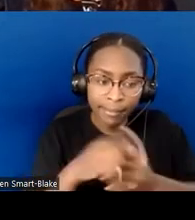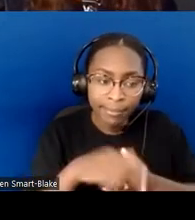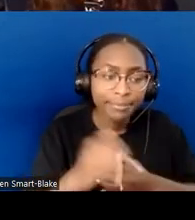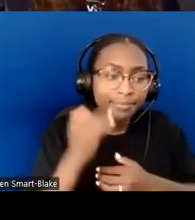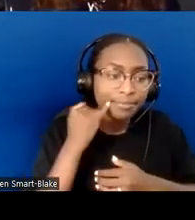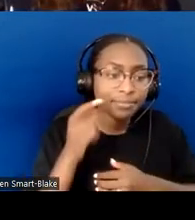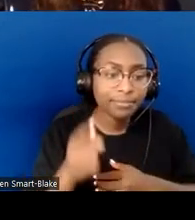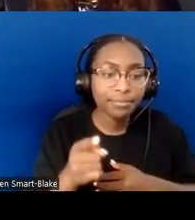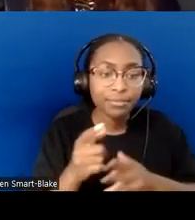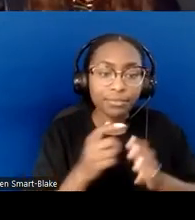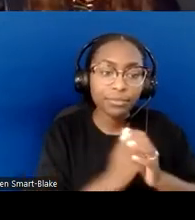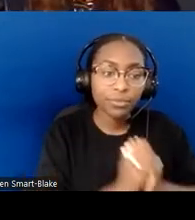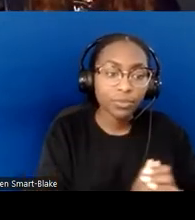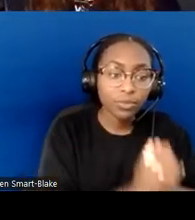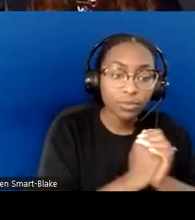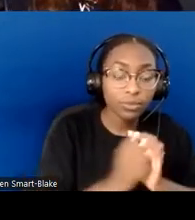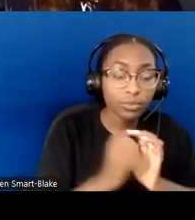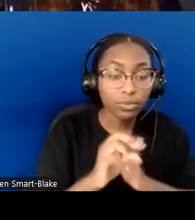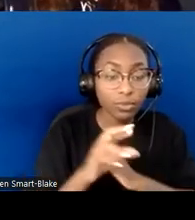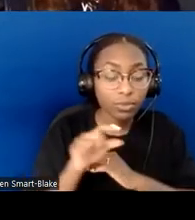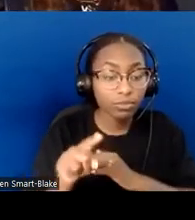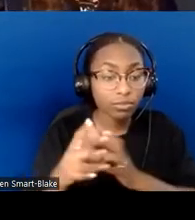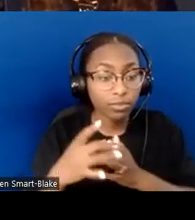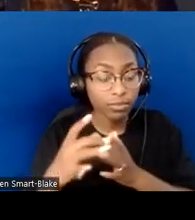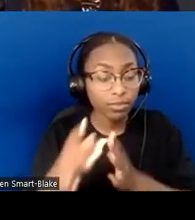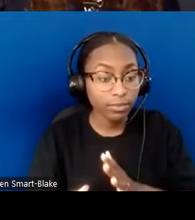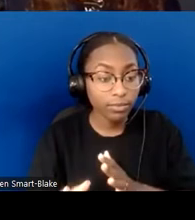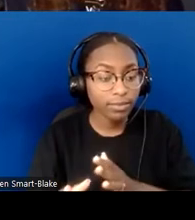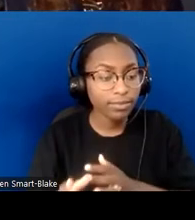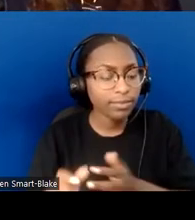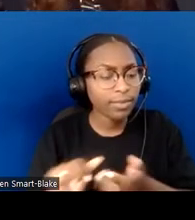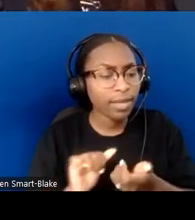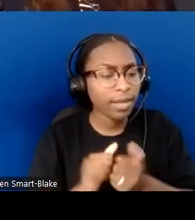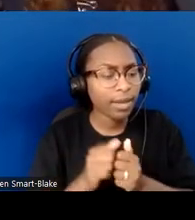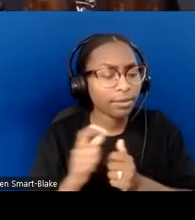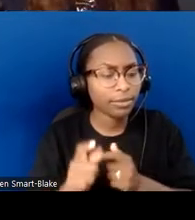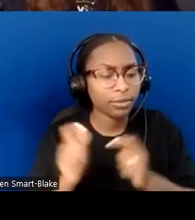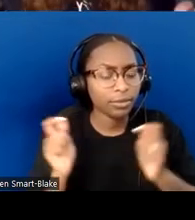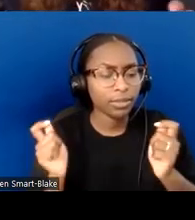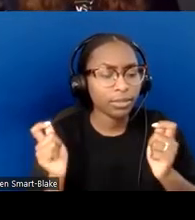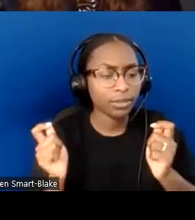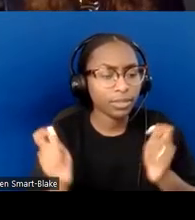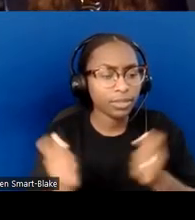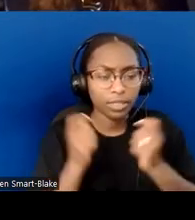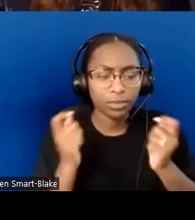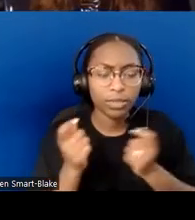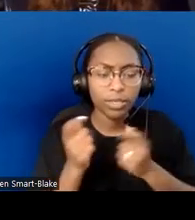to think about how you celebrate the sacraments. Rather than having, for example,